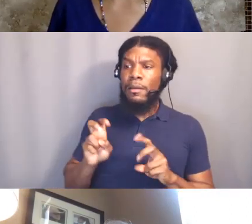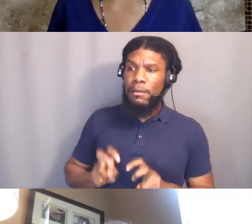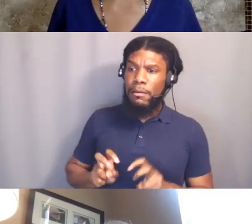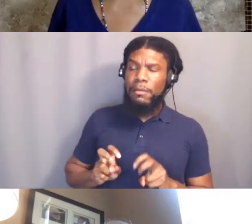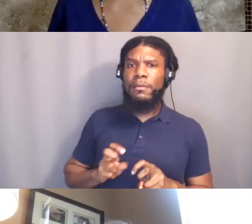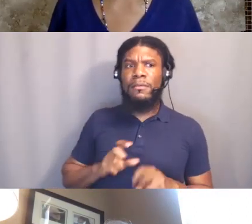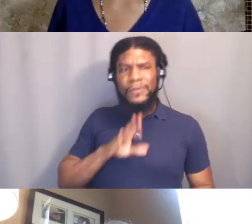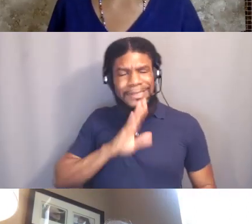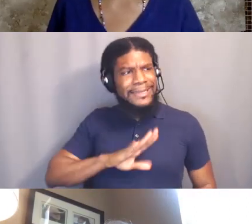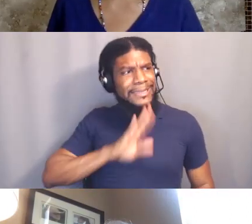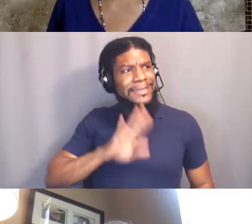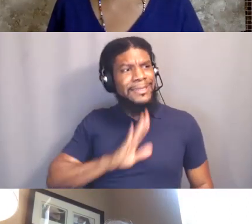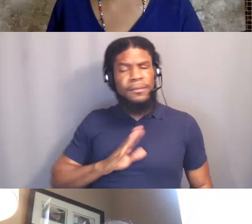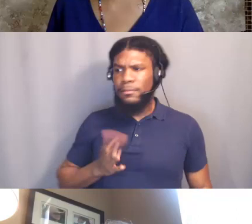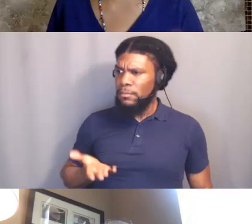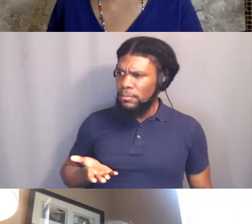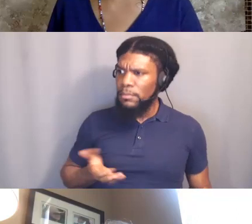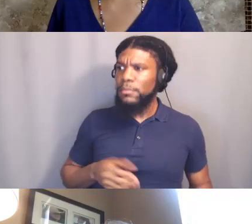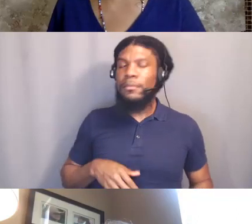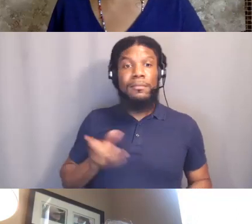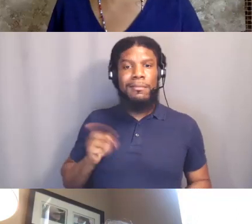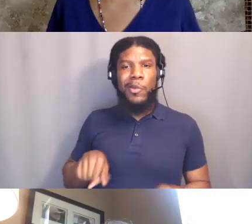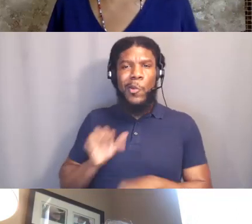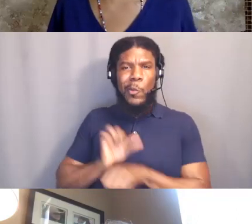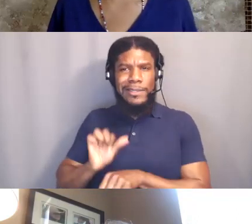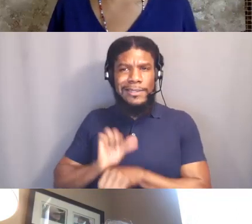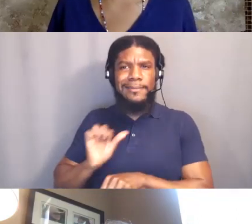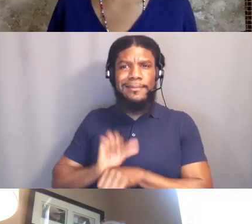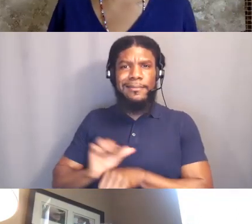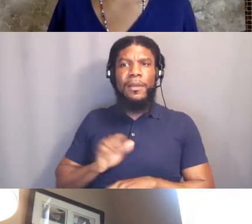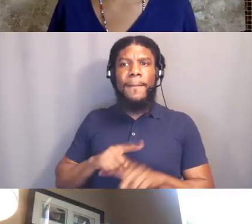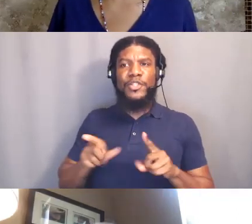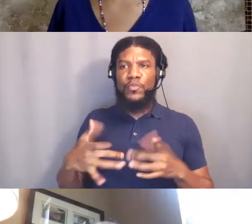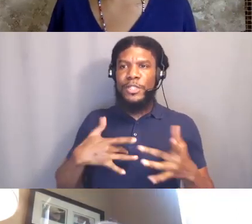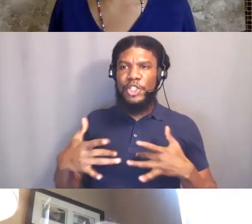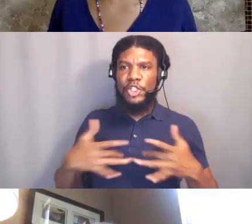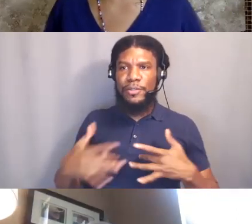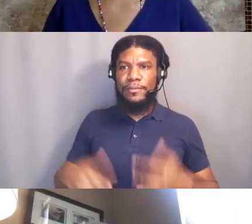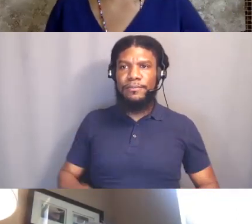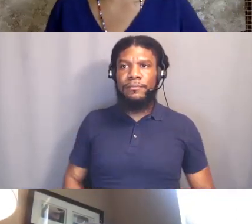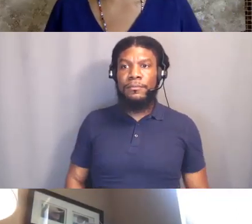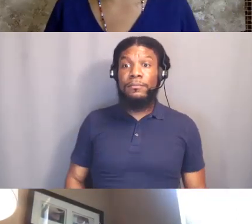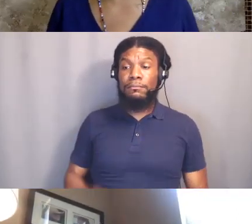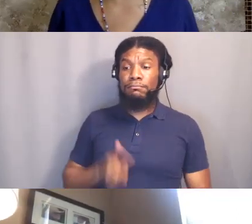And she was concerned, even though she's a Black girl and has been able to shift the culture